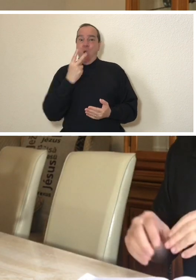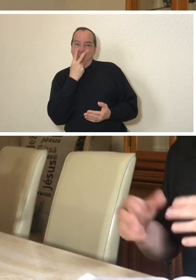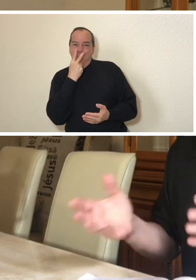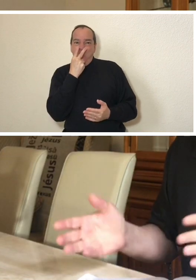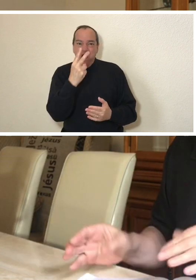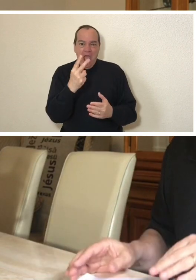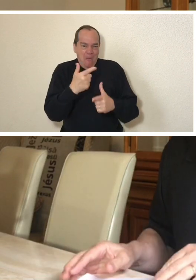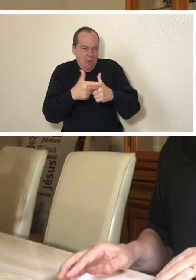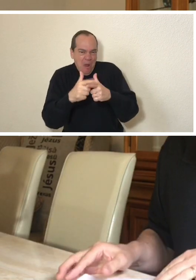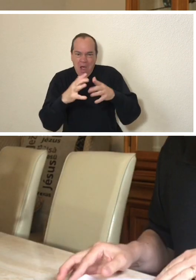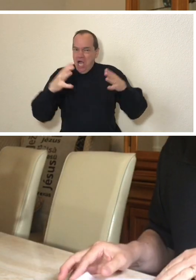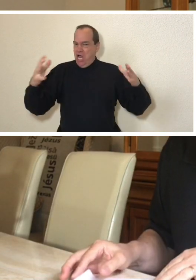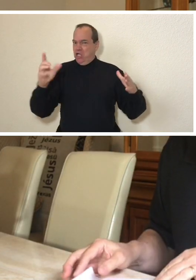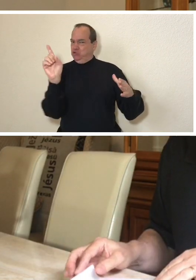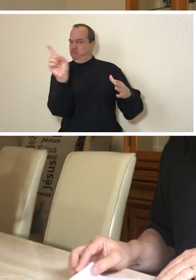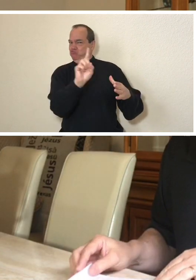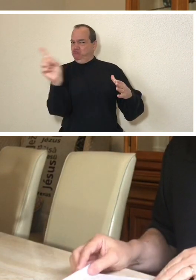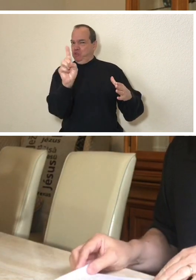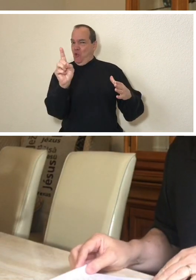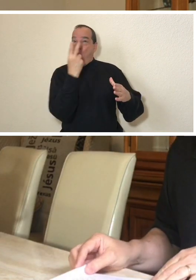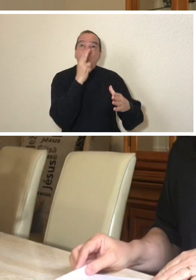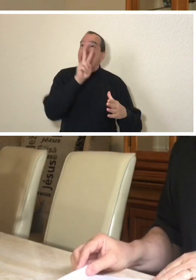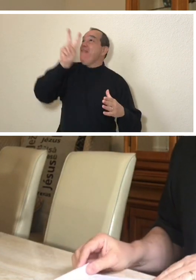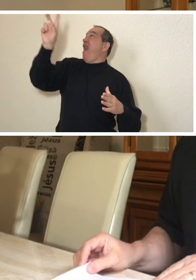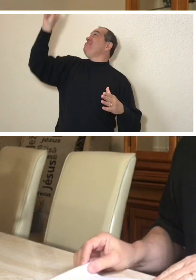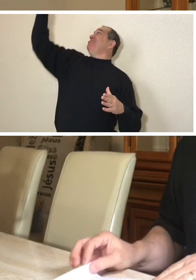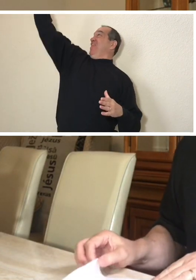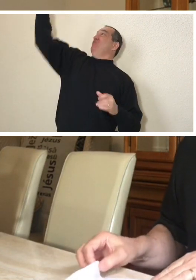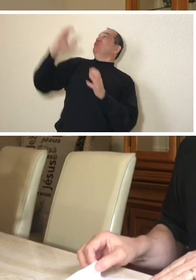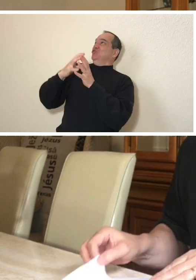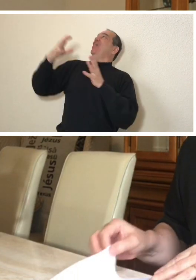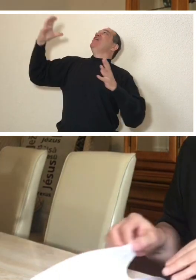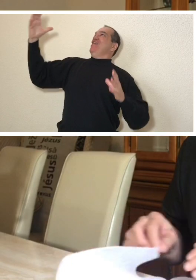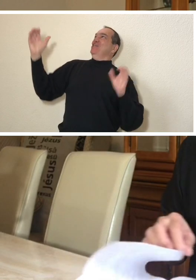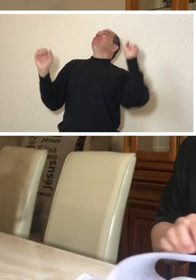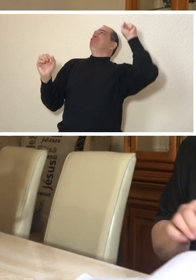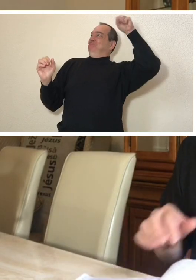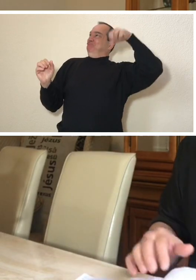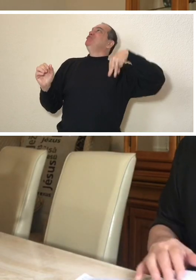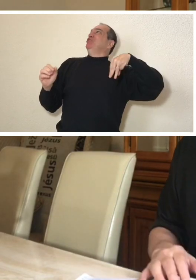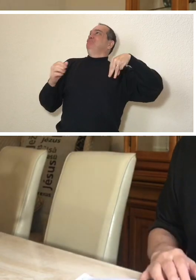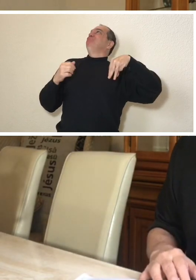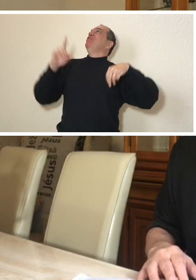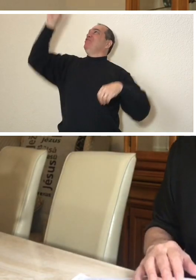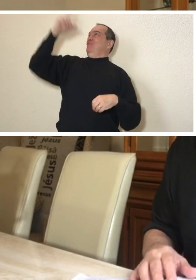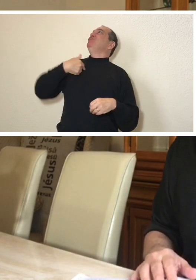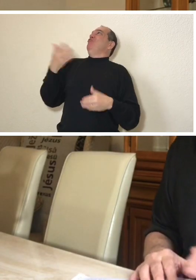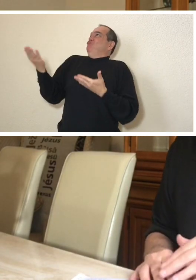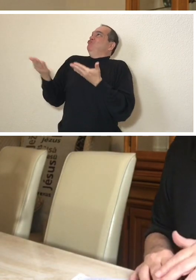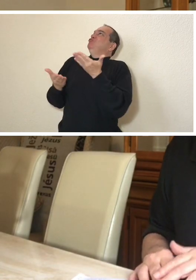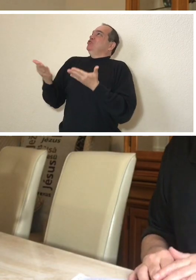at the size of my problem but started looking at the size of the God I serve.